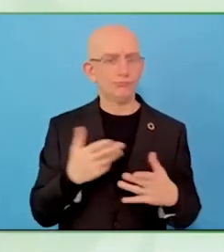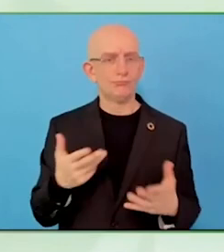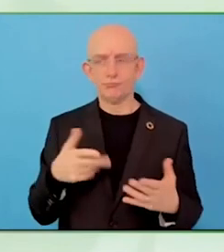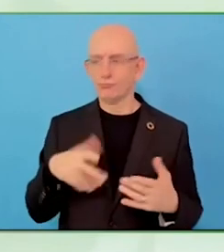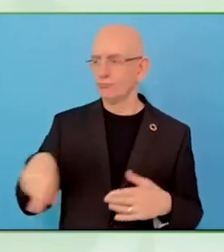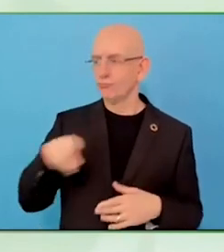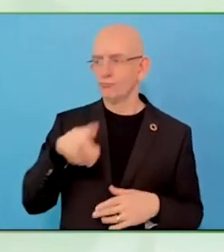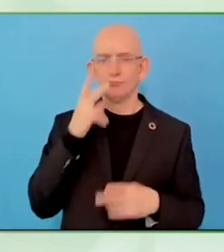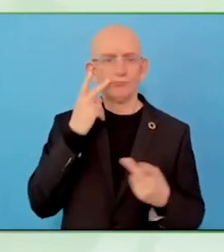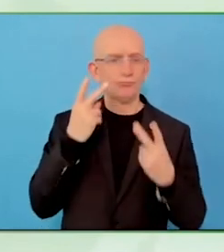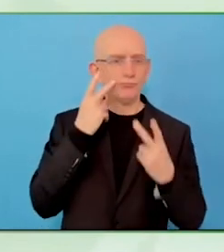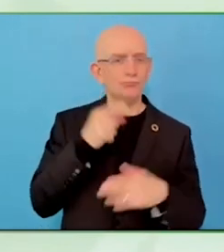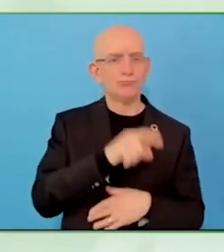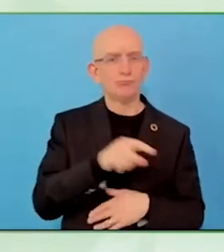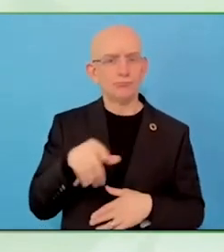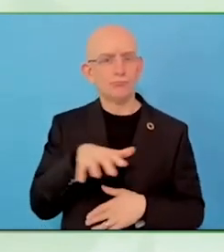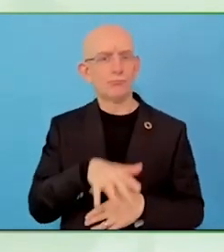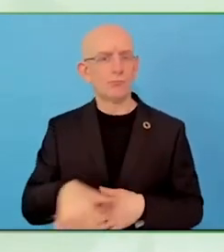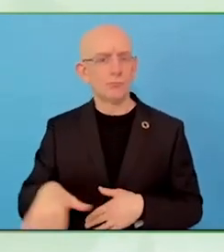Bridges is becoming a scaling up.